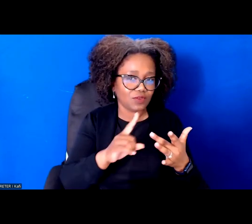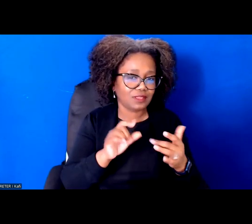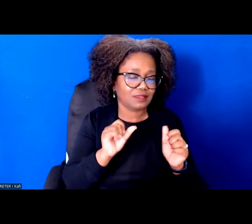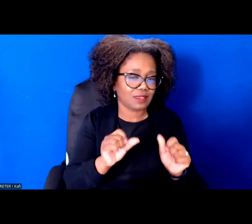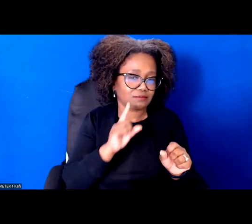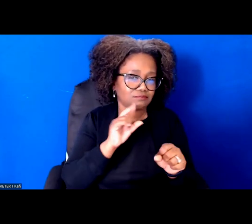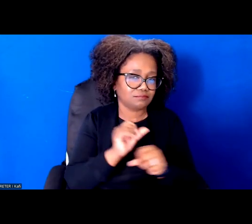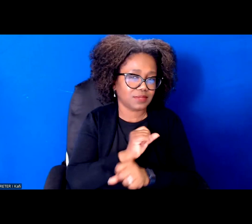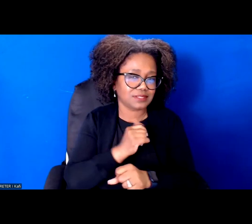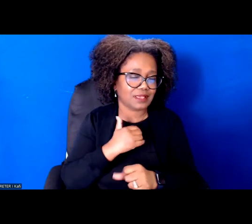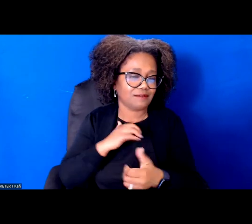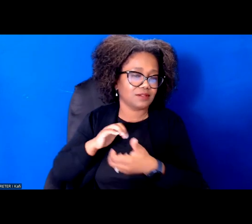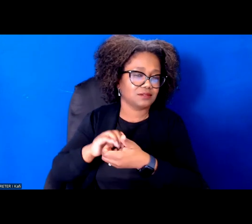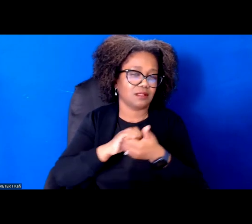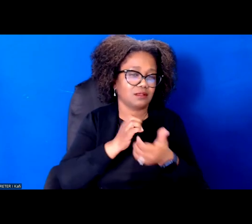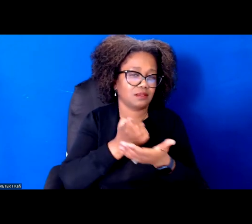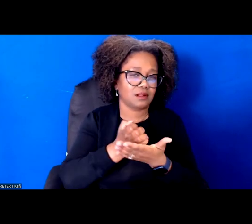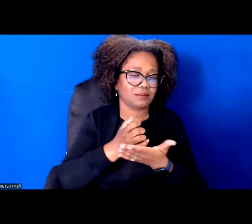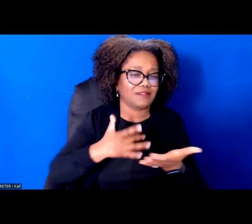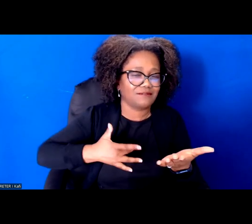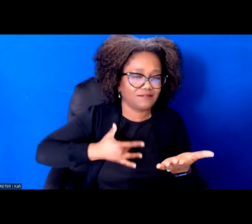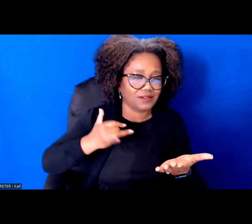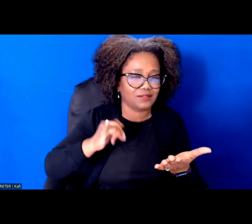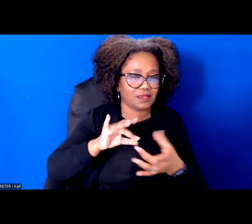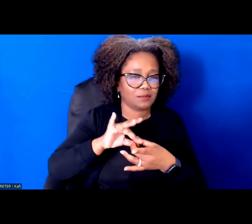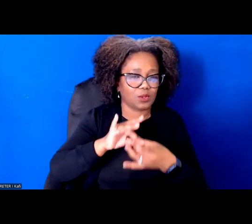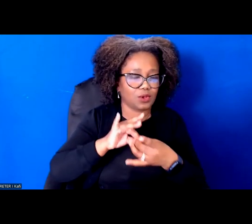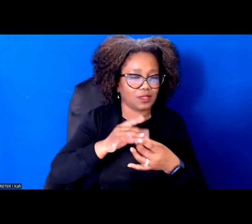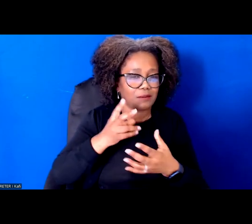And so just to lift up just a couple of examples from, you know, John, you mentioned California